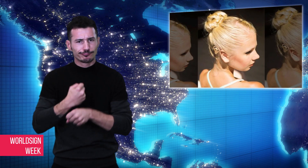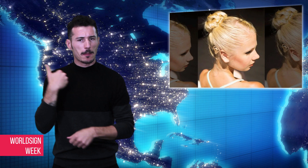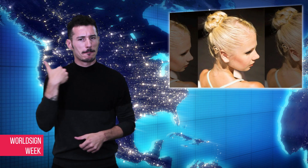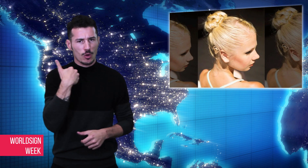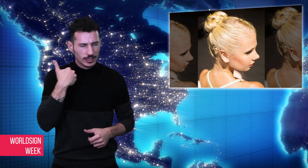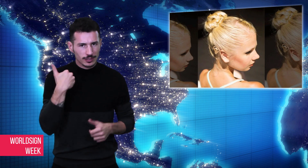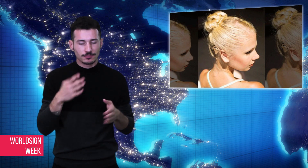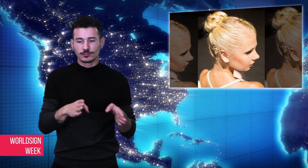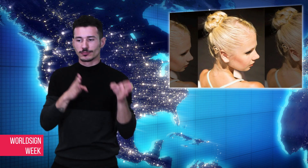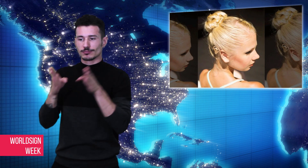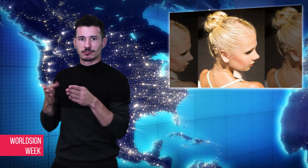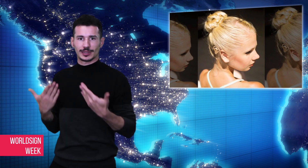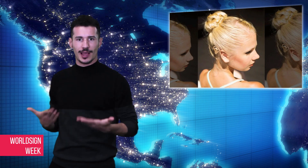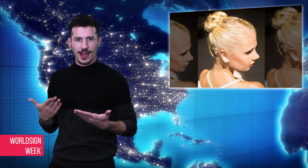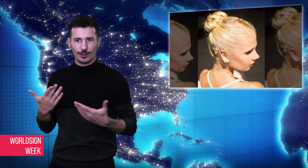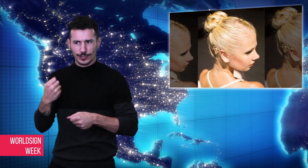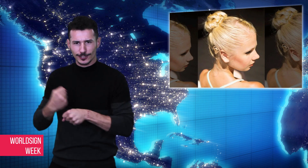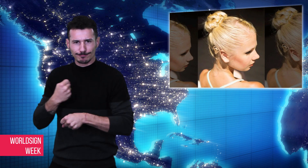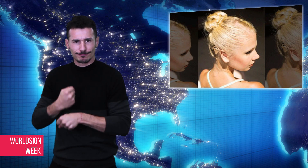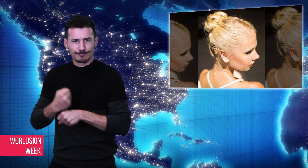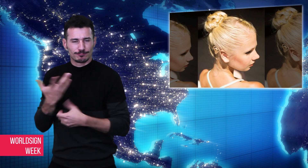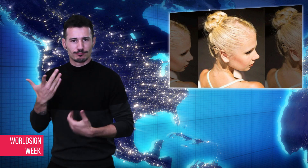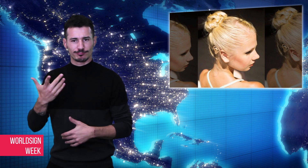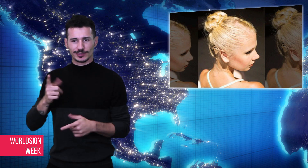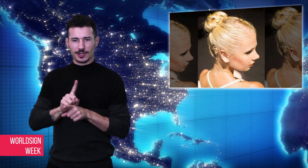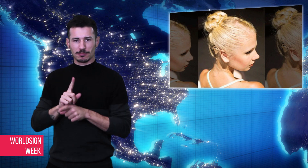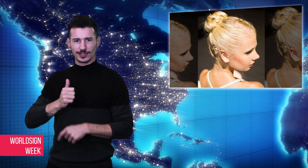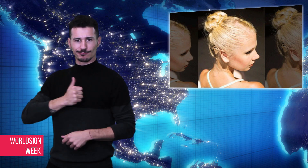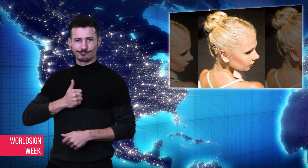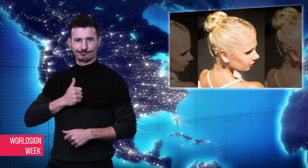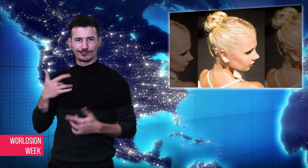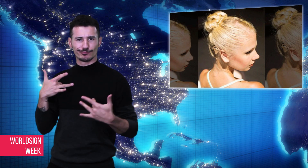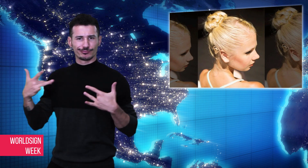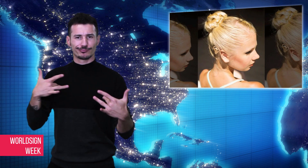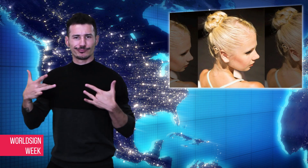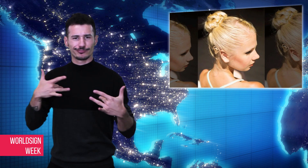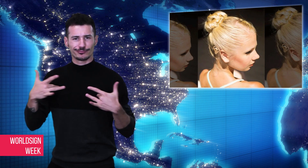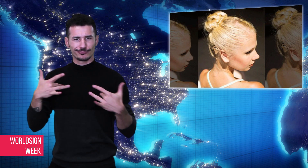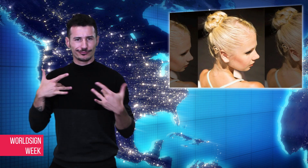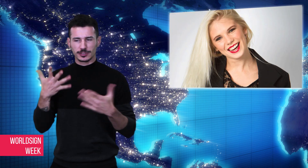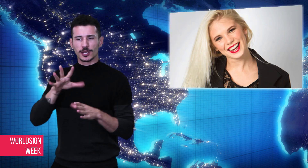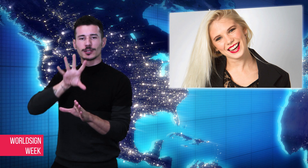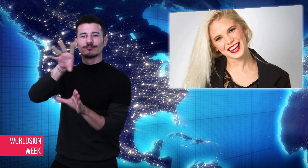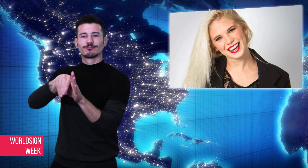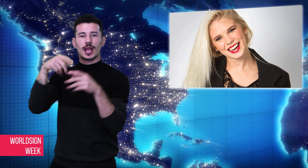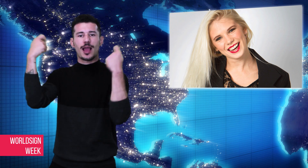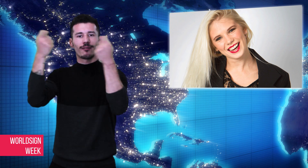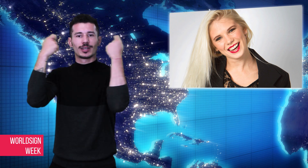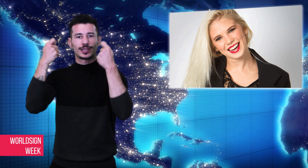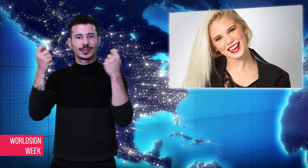continues to be a professional model and is working on a solo performance for an international event next